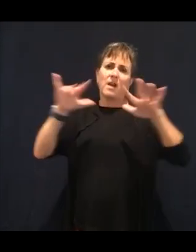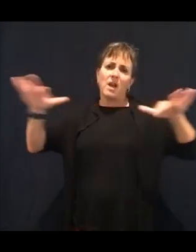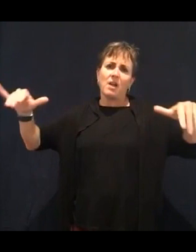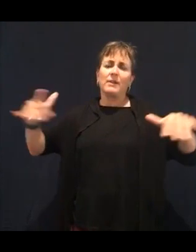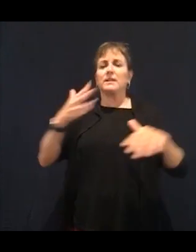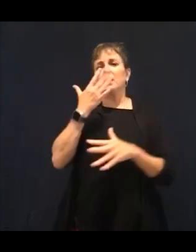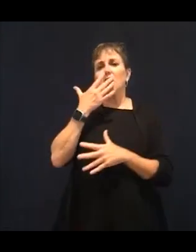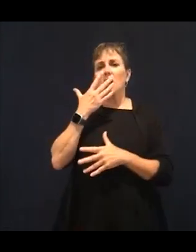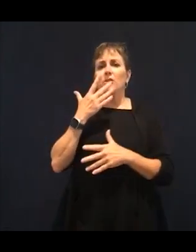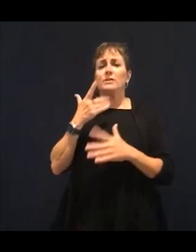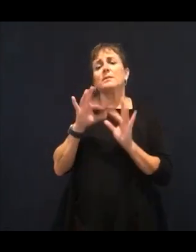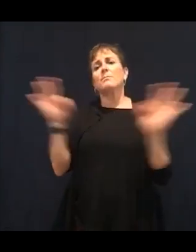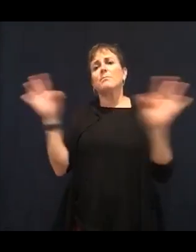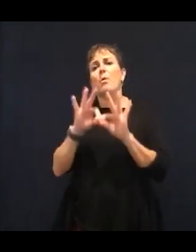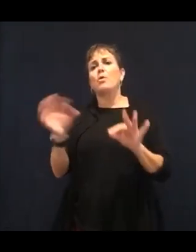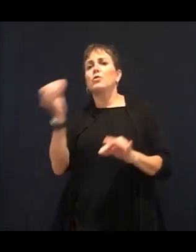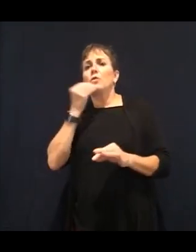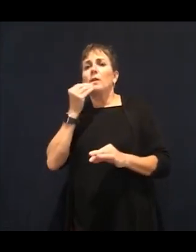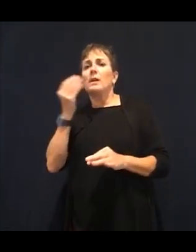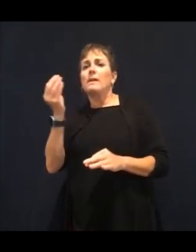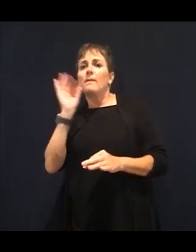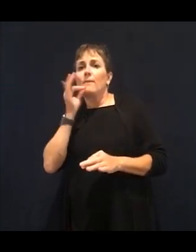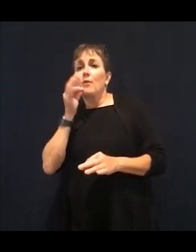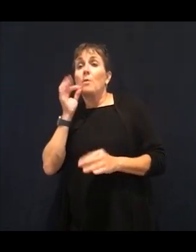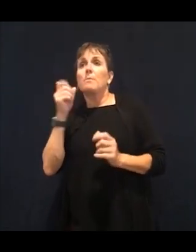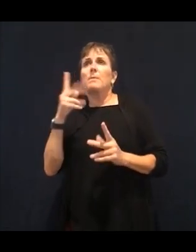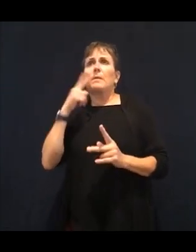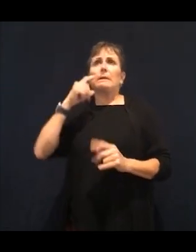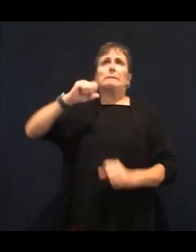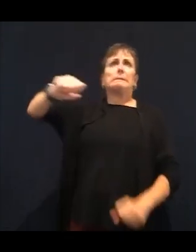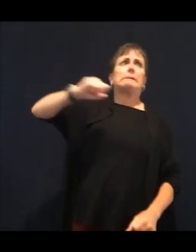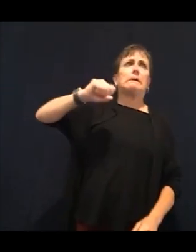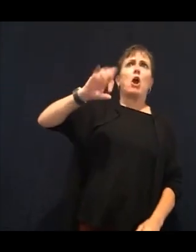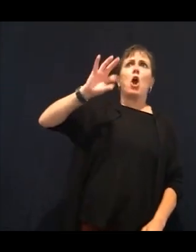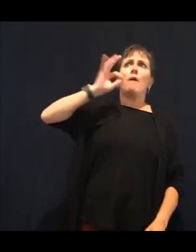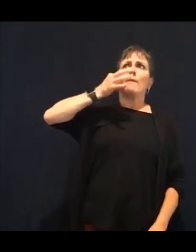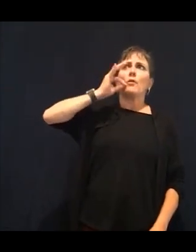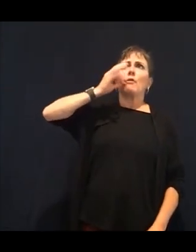Calorie wise, no. Eat the fruit. Eat the fruit before you eat something